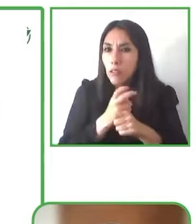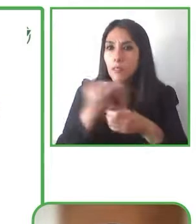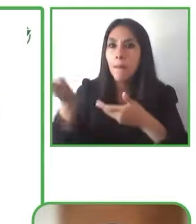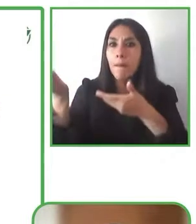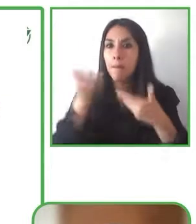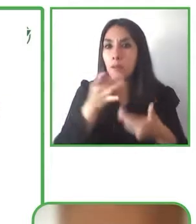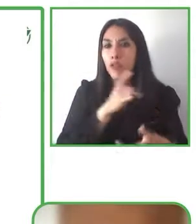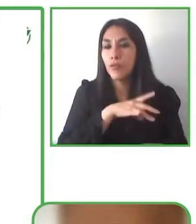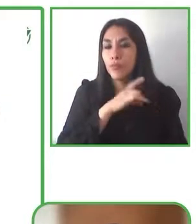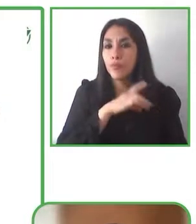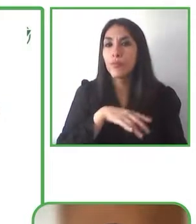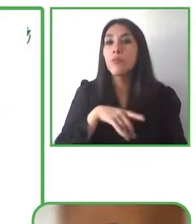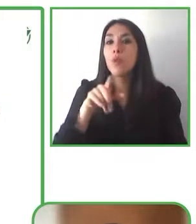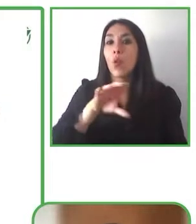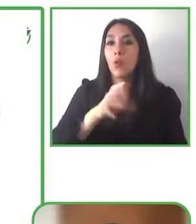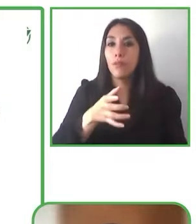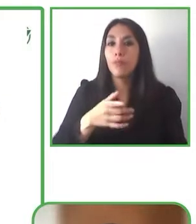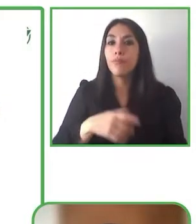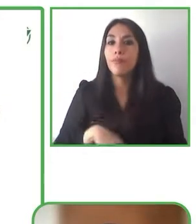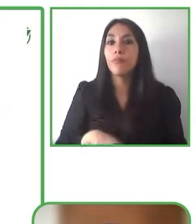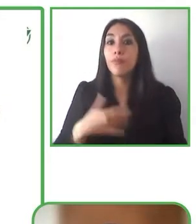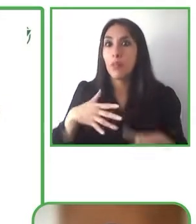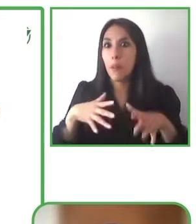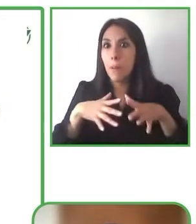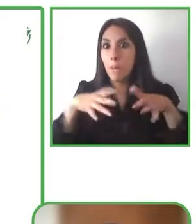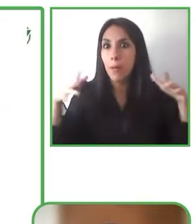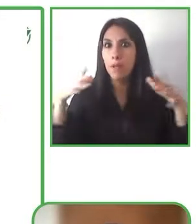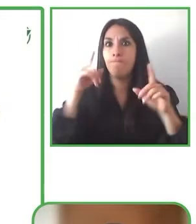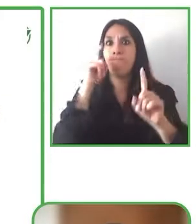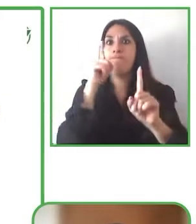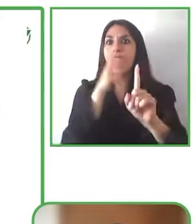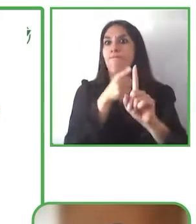that hardly, that could hardly ever come to the country and that was